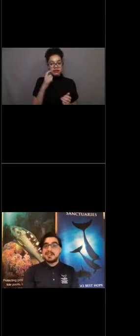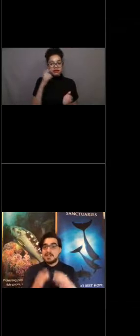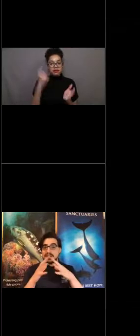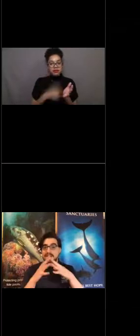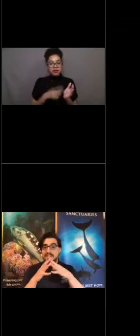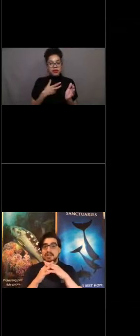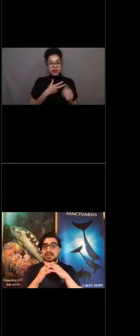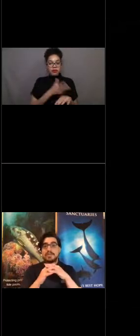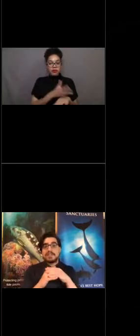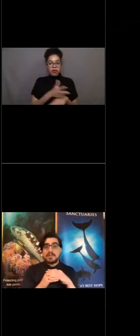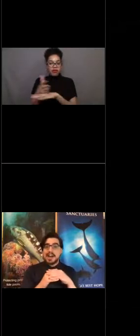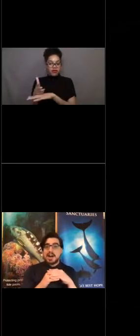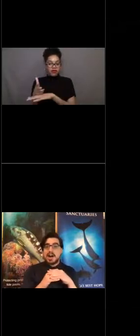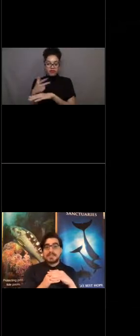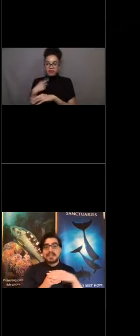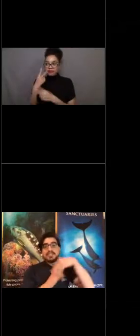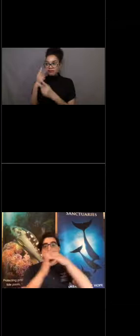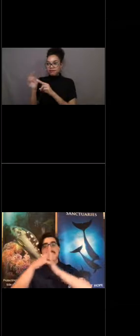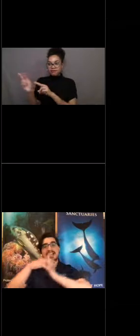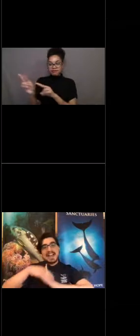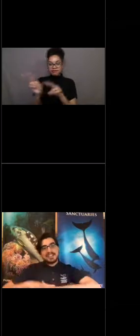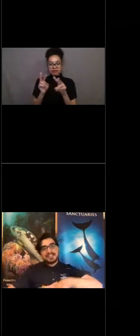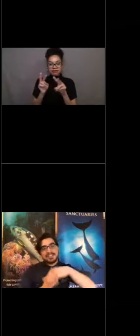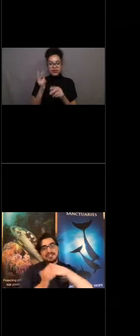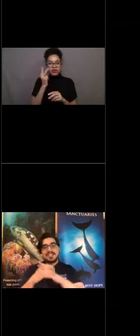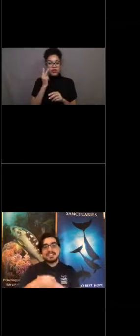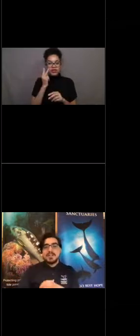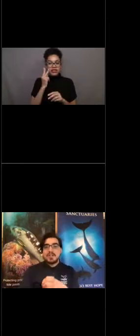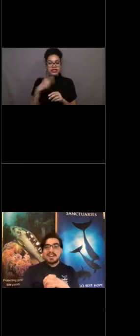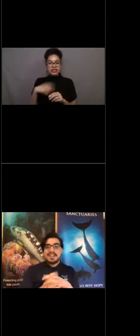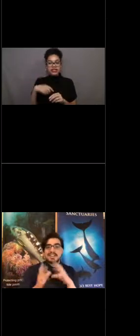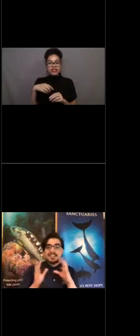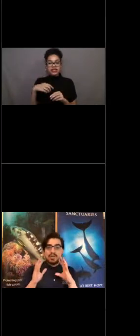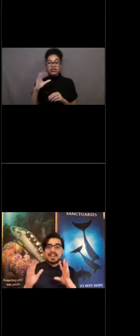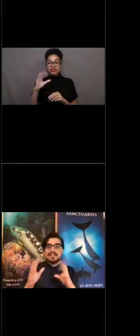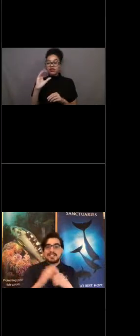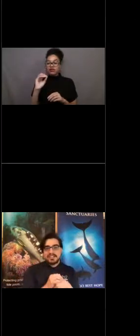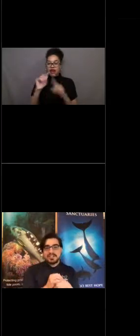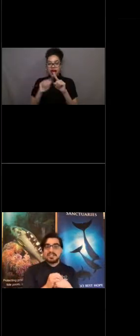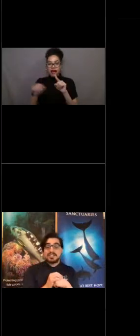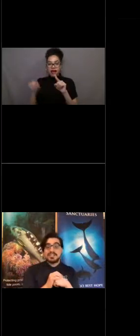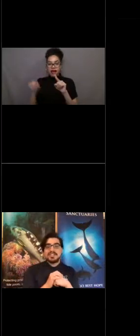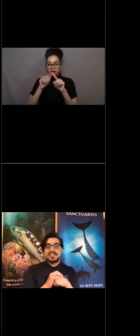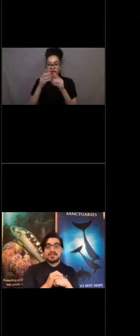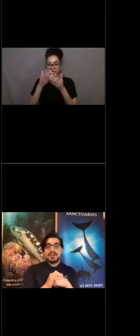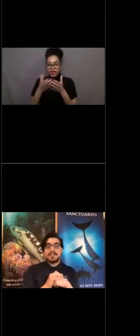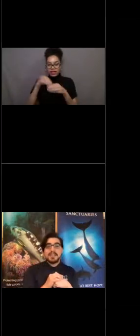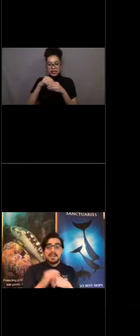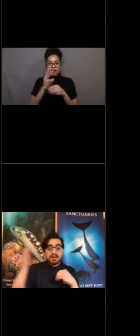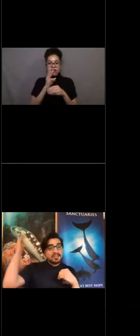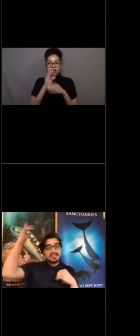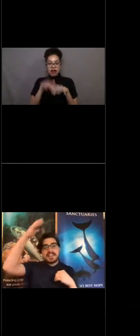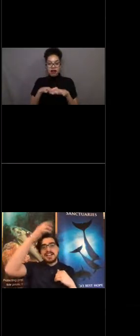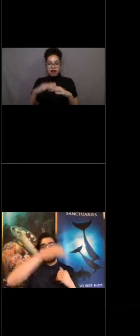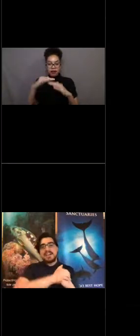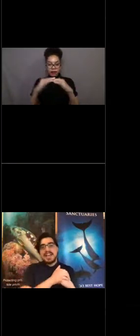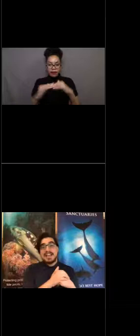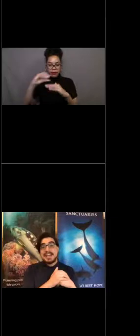and notice groups of brown objects swaying at the surface, rocking as the waves surge to the shore. Birds are flying overhead.